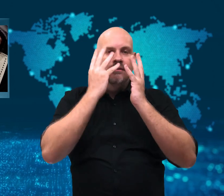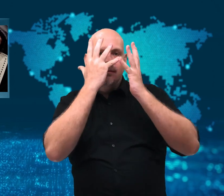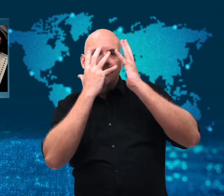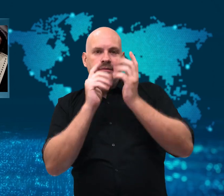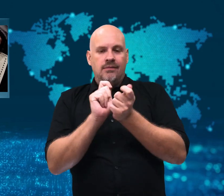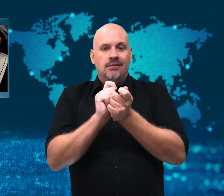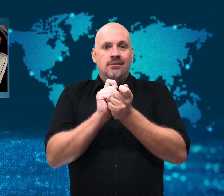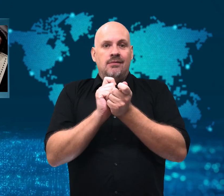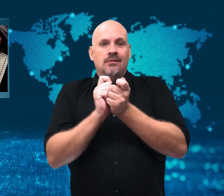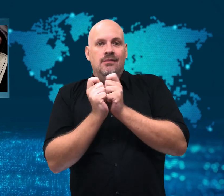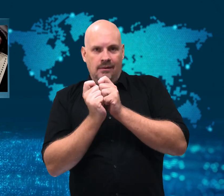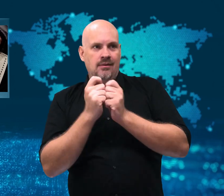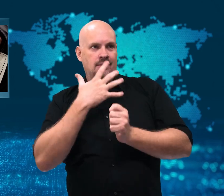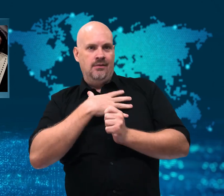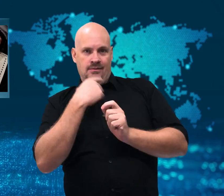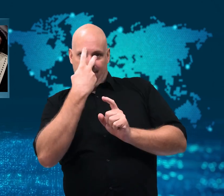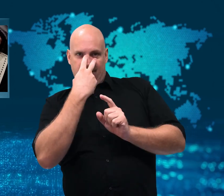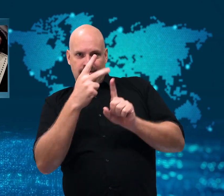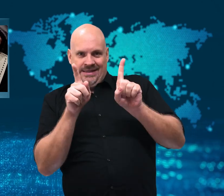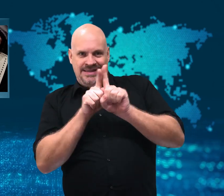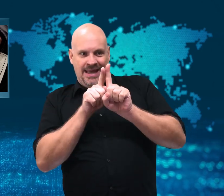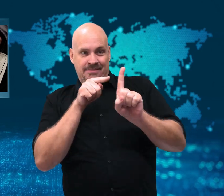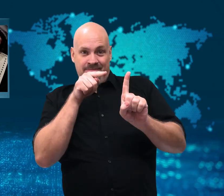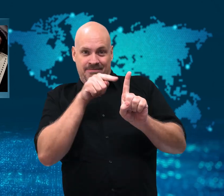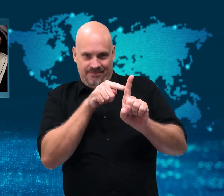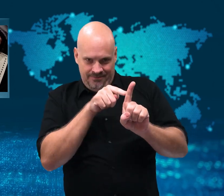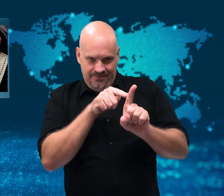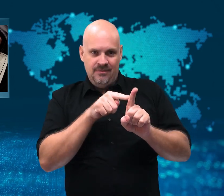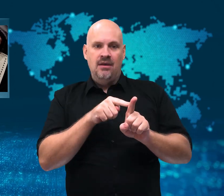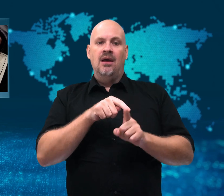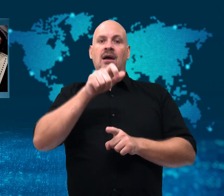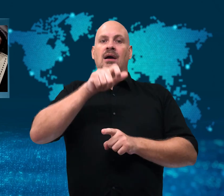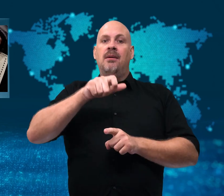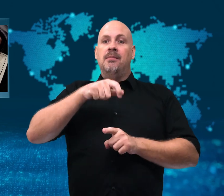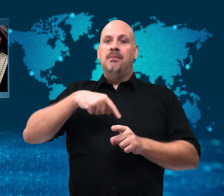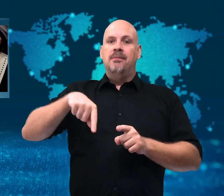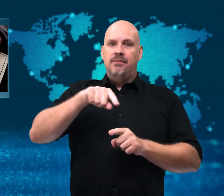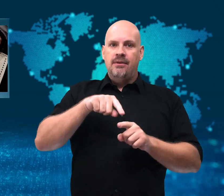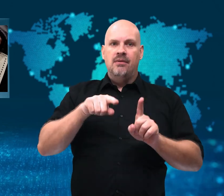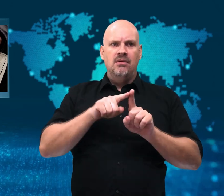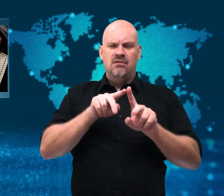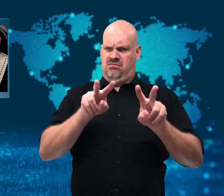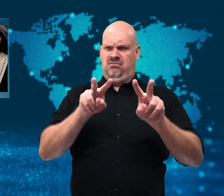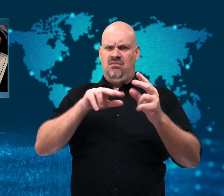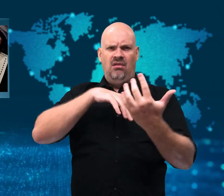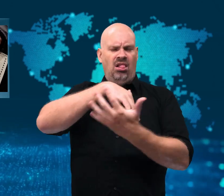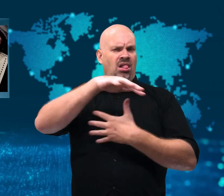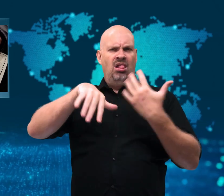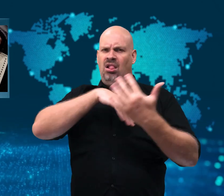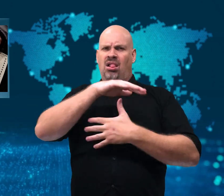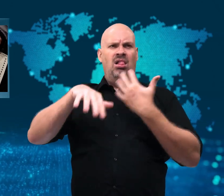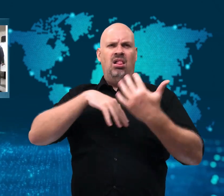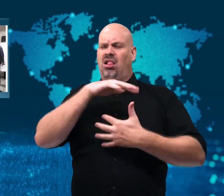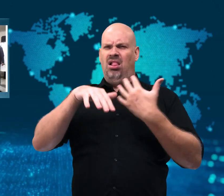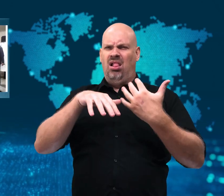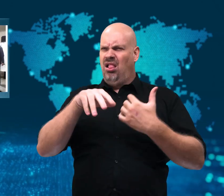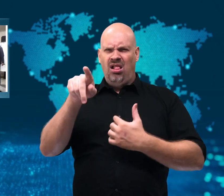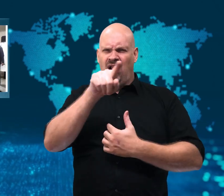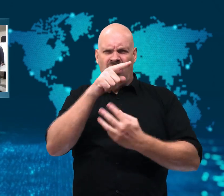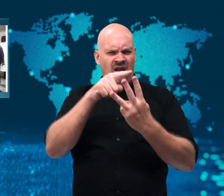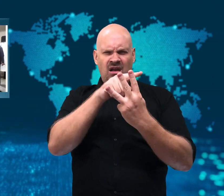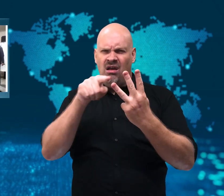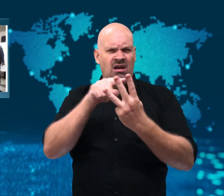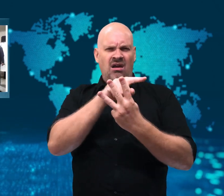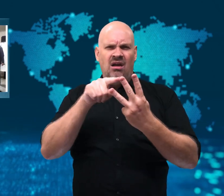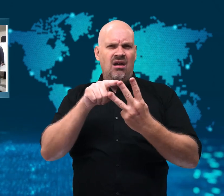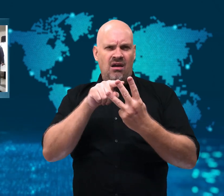they changed their names and their appearance to confuse voters.